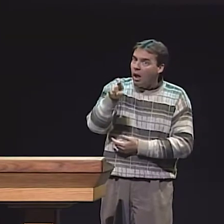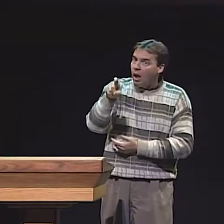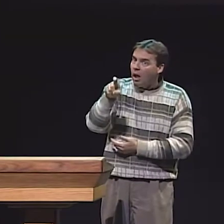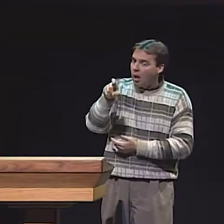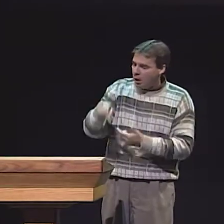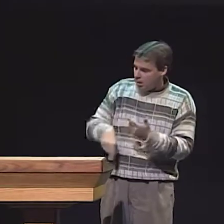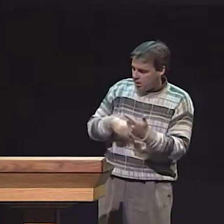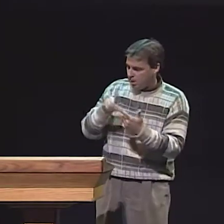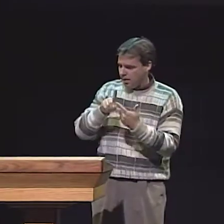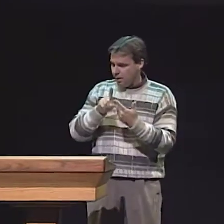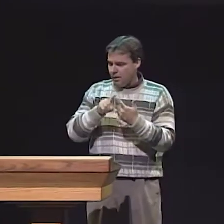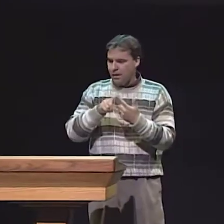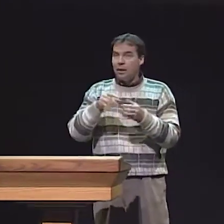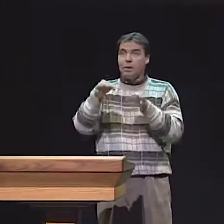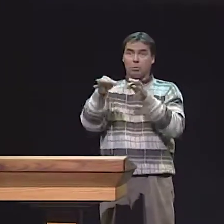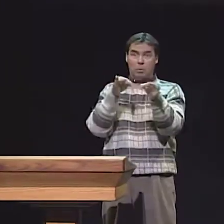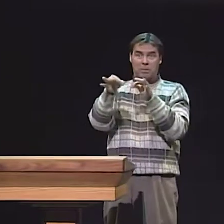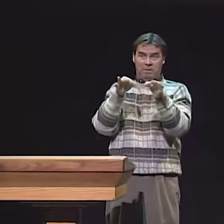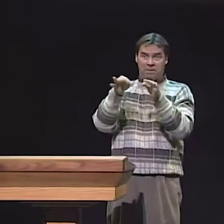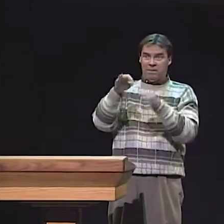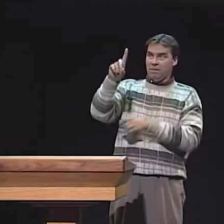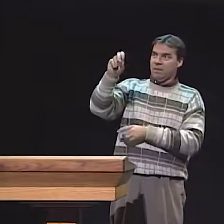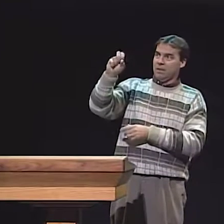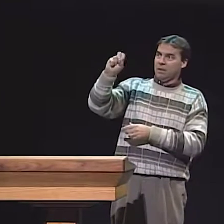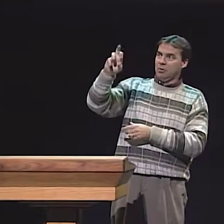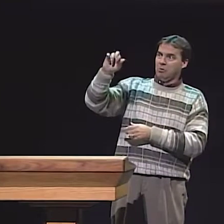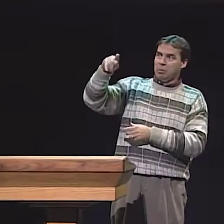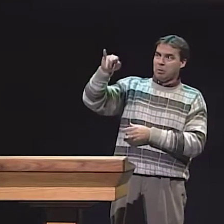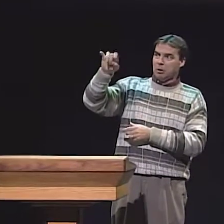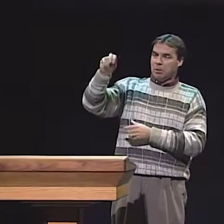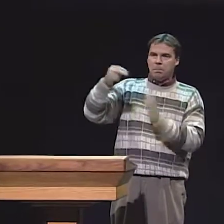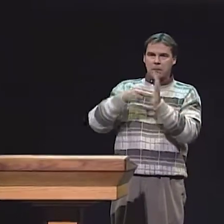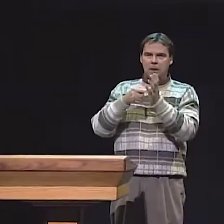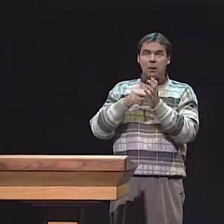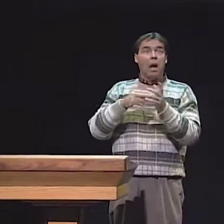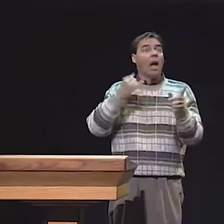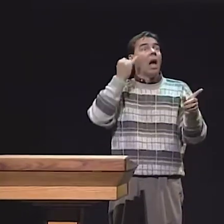OF HEARING--DEAF CHILDREN OF HEARING PARENTS LEARNING ASL.